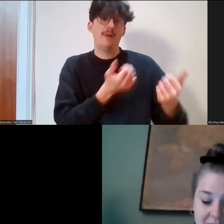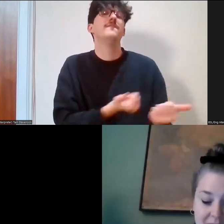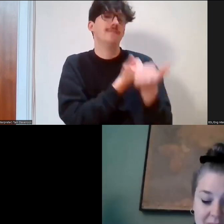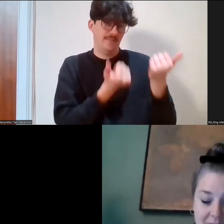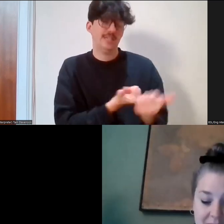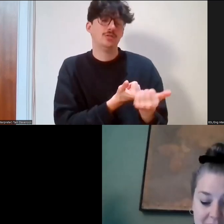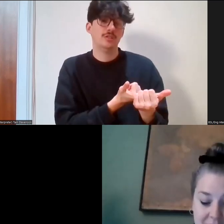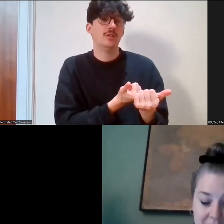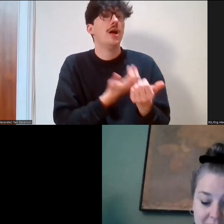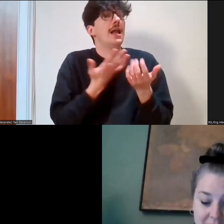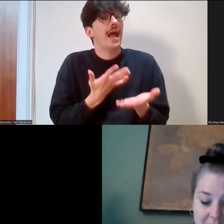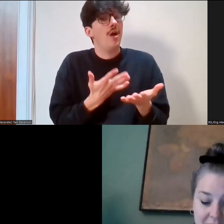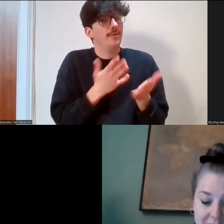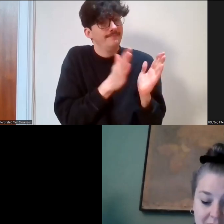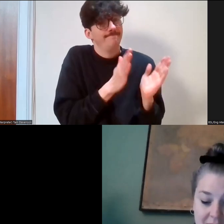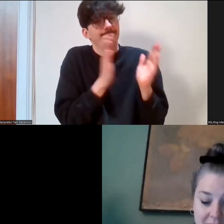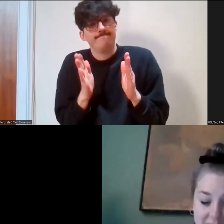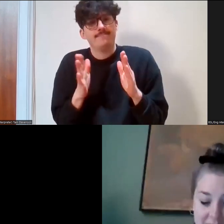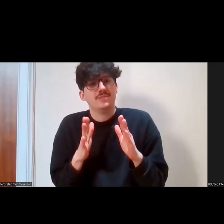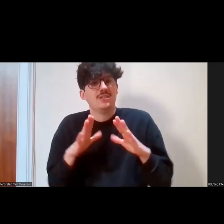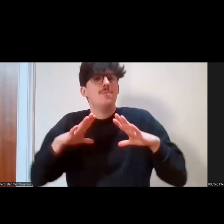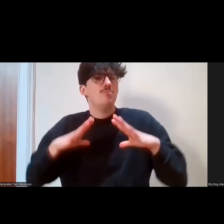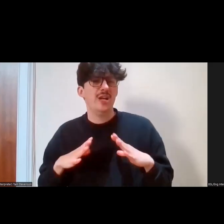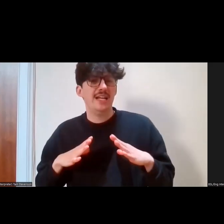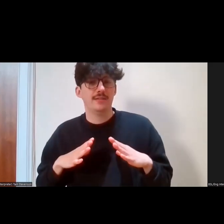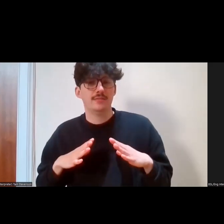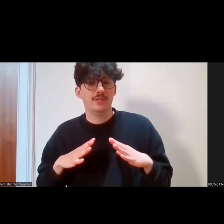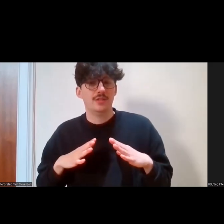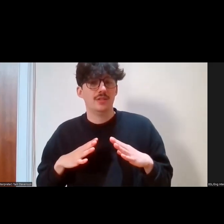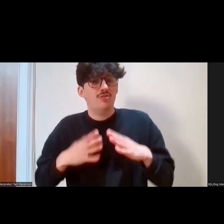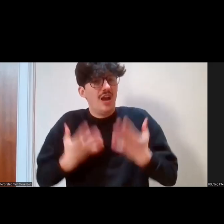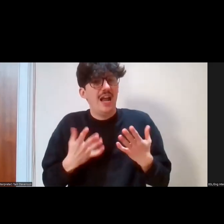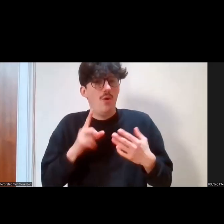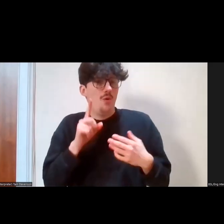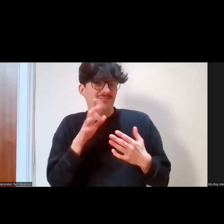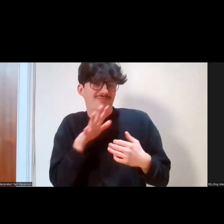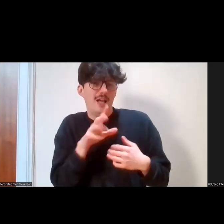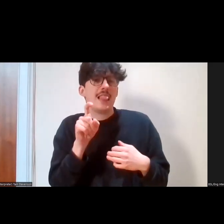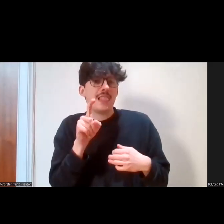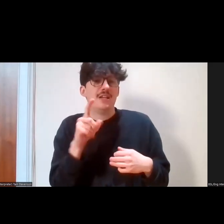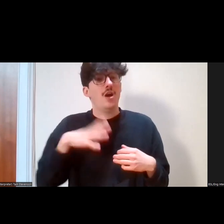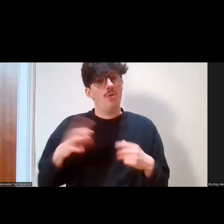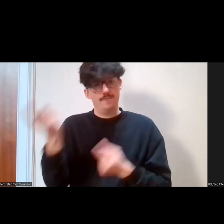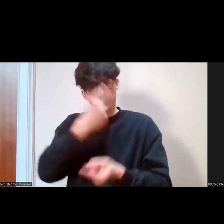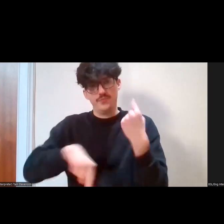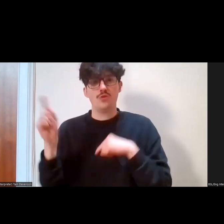take a break now. It's just 10:58, so if we could have you back in this space at 11:10,